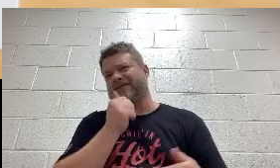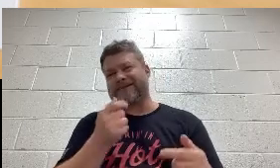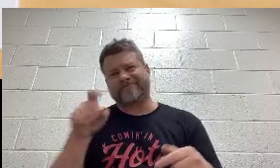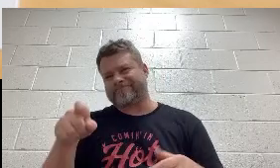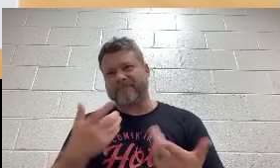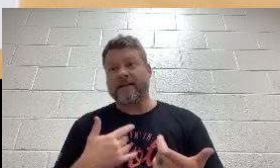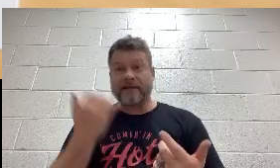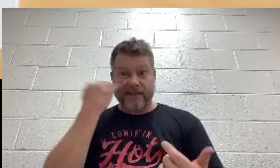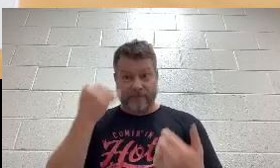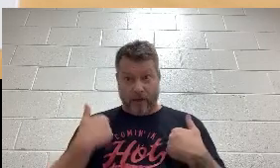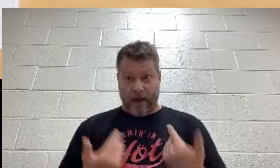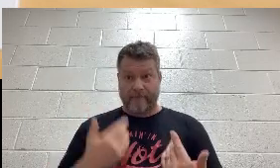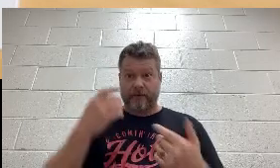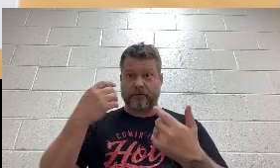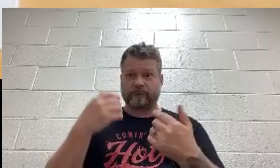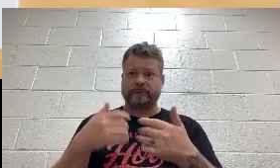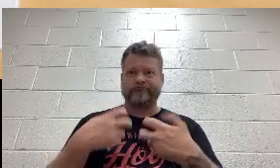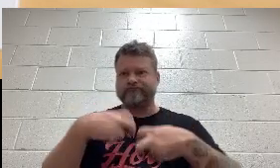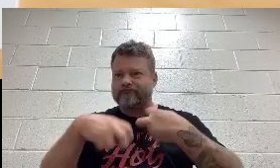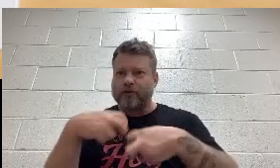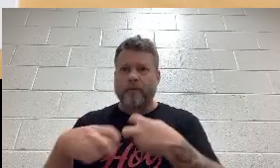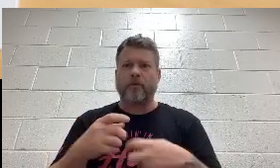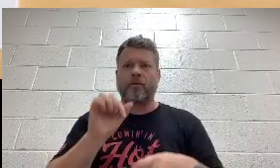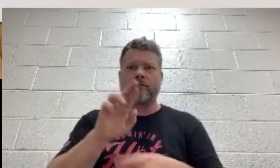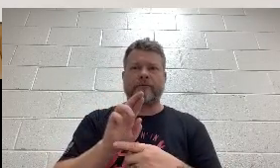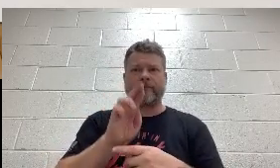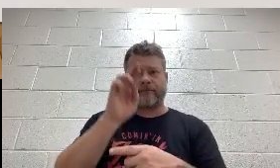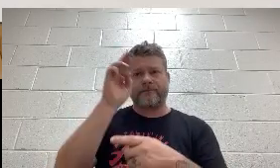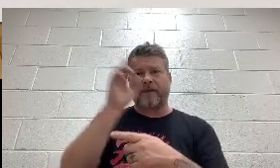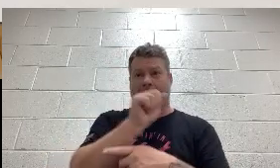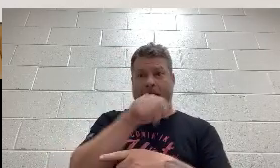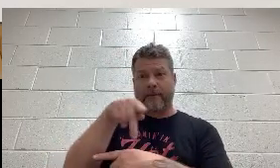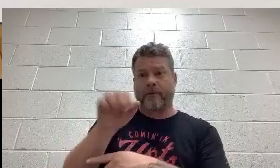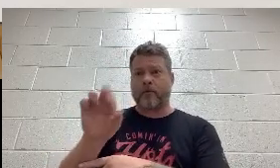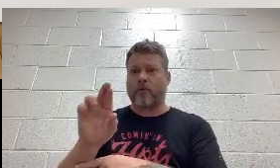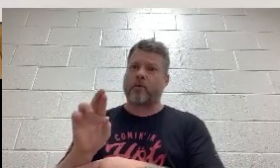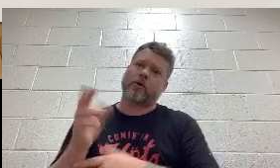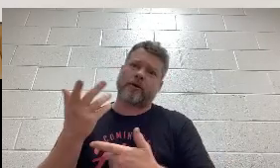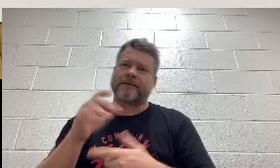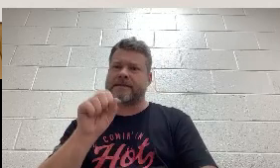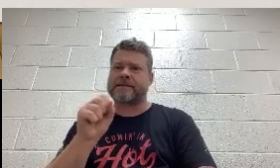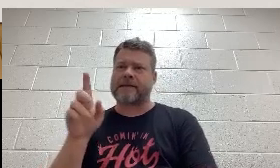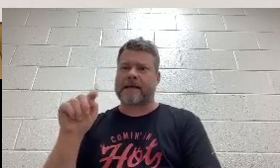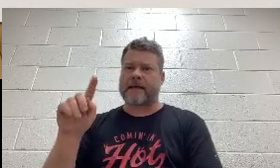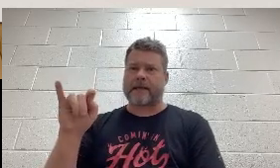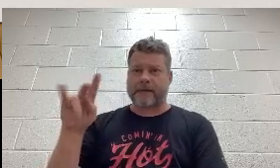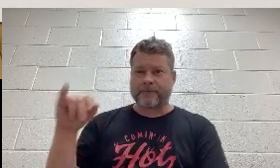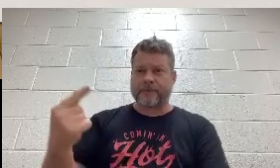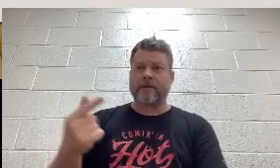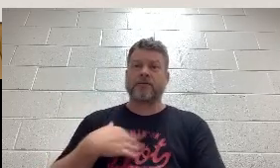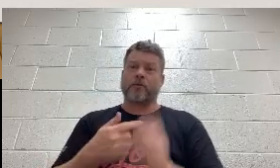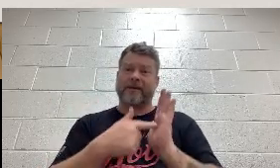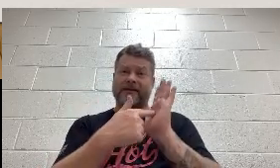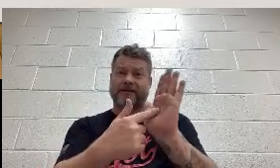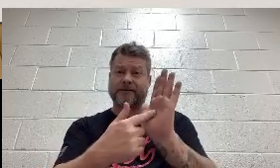they're having trouble finding an app or setting. This is an example of how voice-over works. This